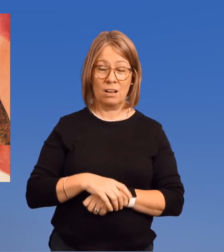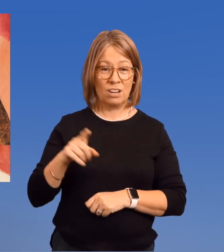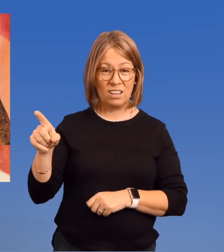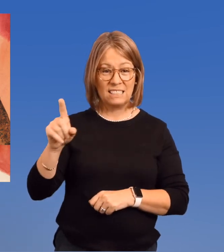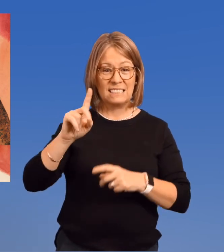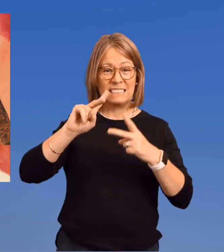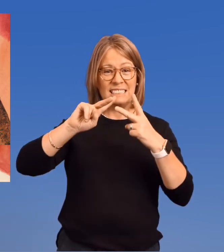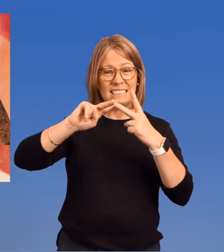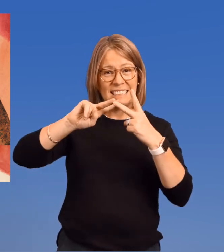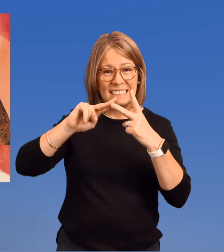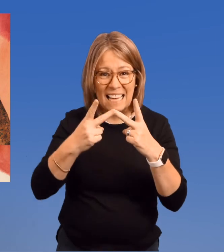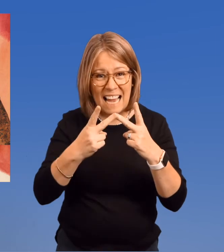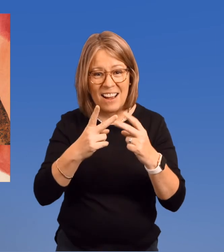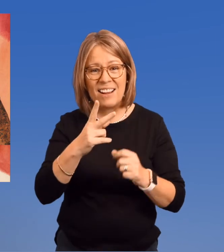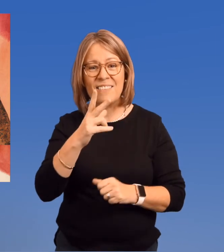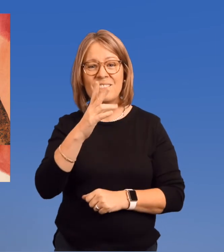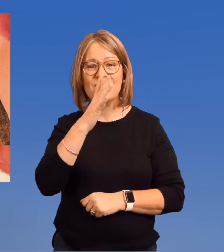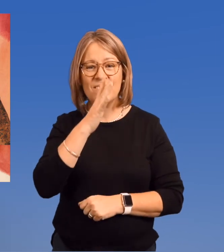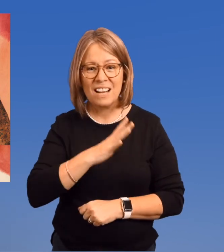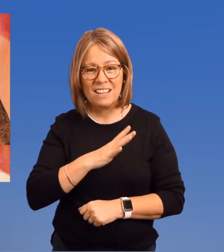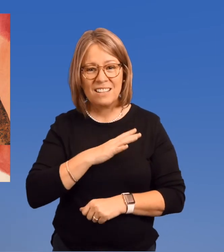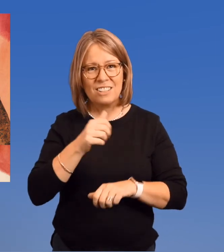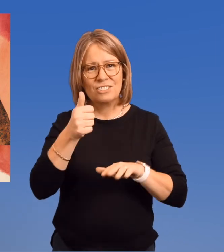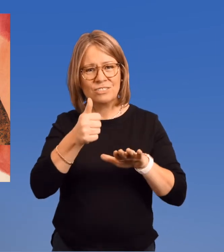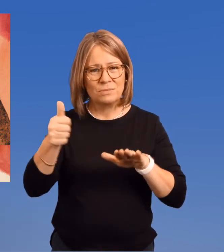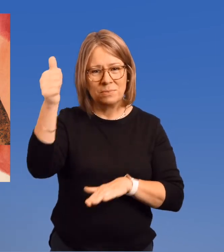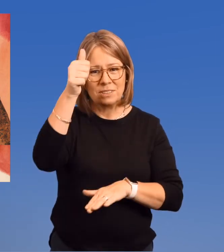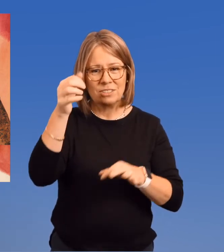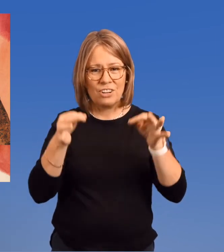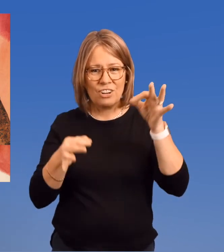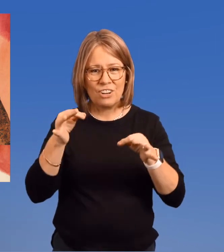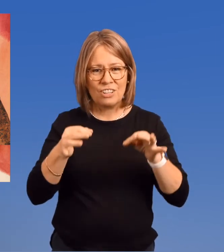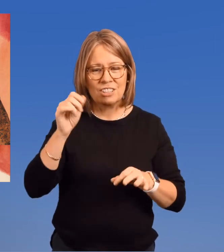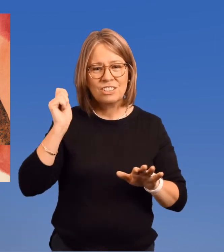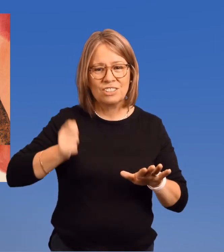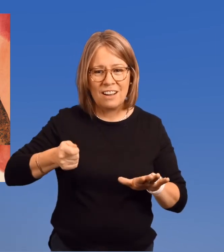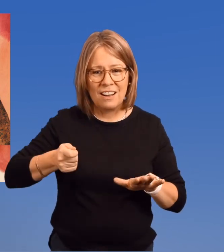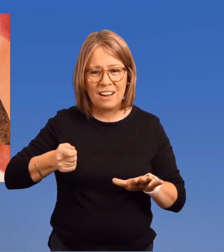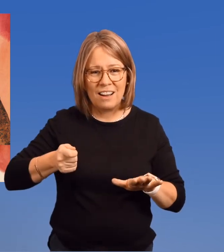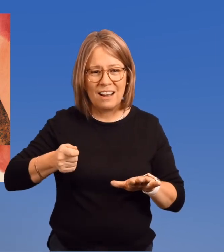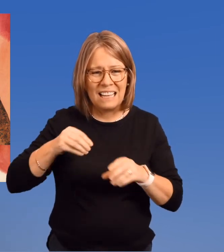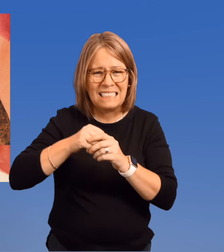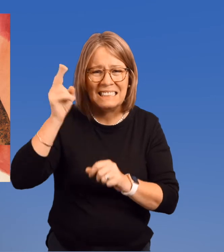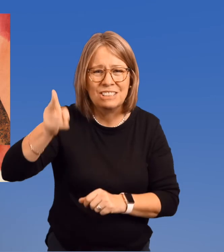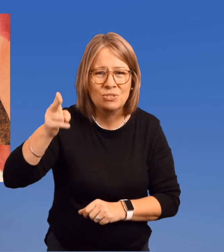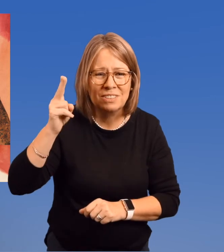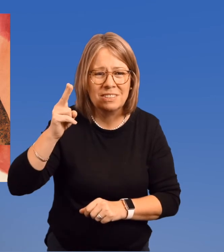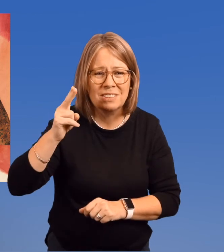to be just the second female Supreme Court Justice in history.